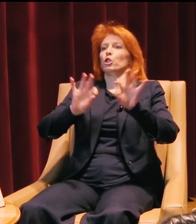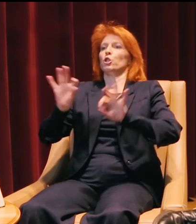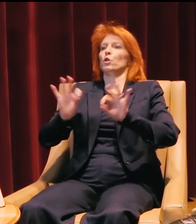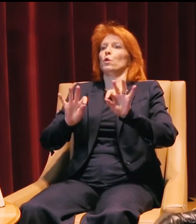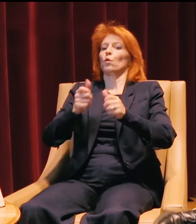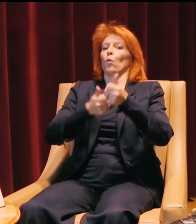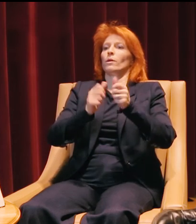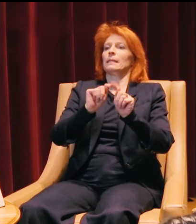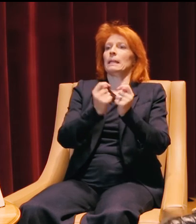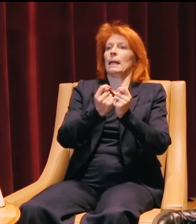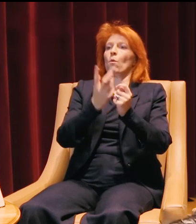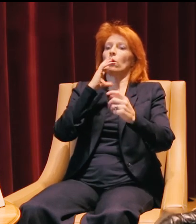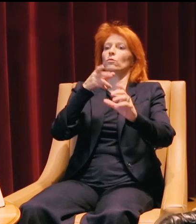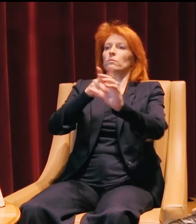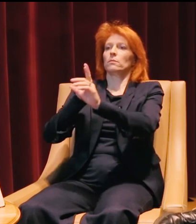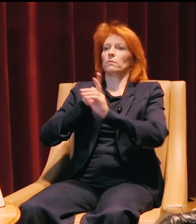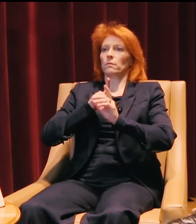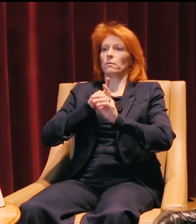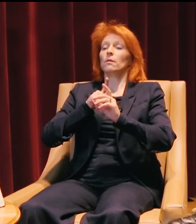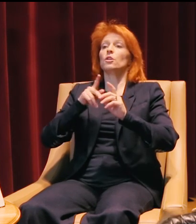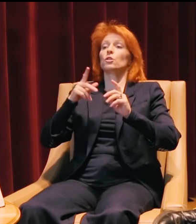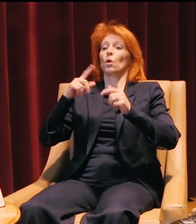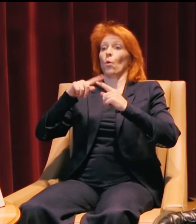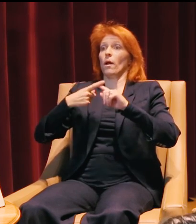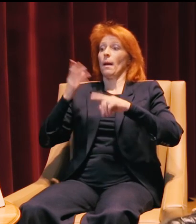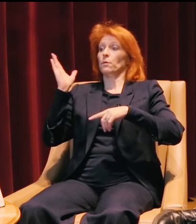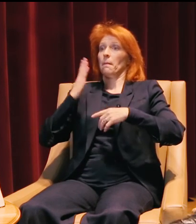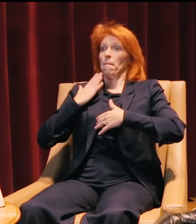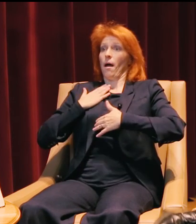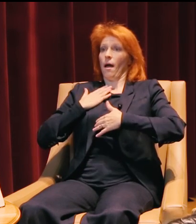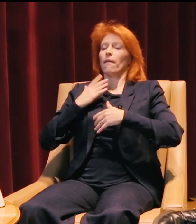which team they wanted to belong to. And so after I presented my pitch,